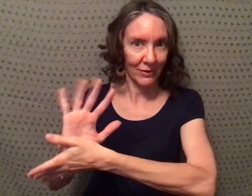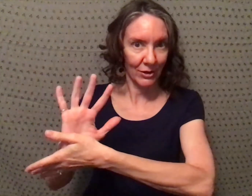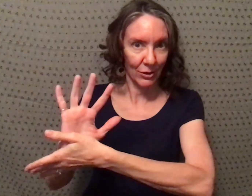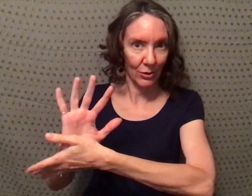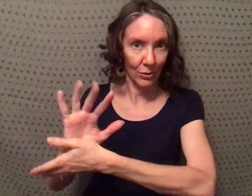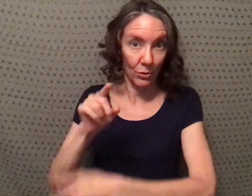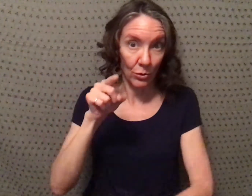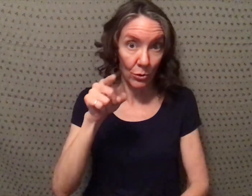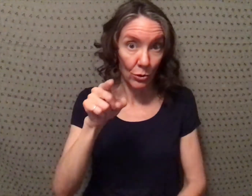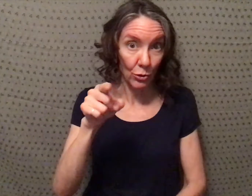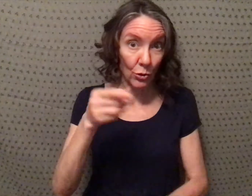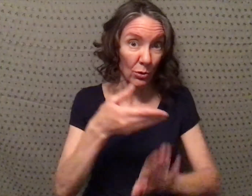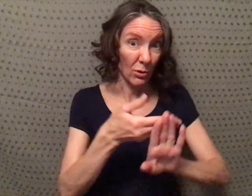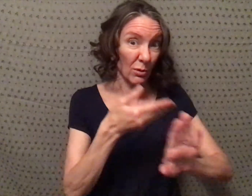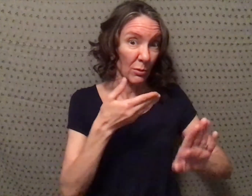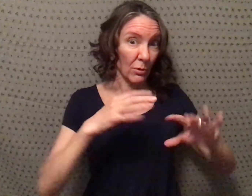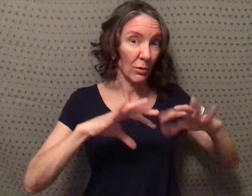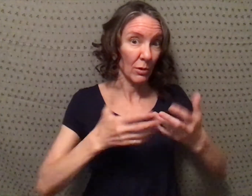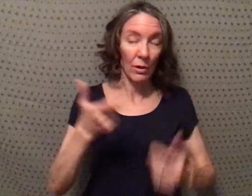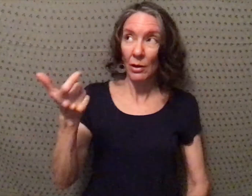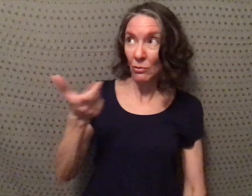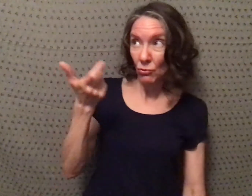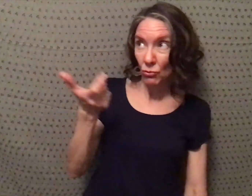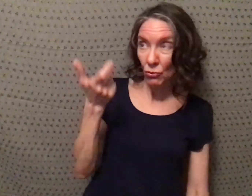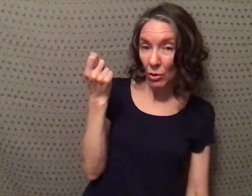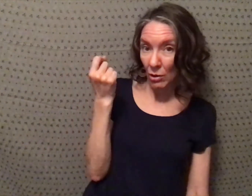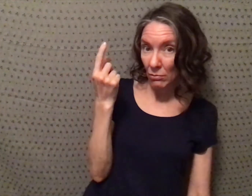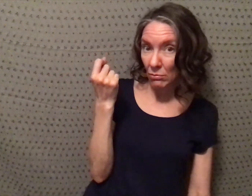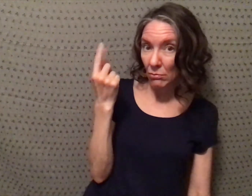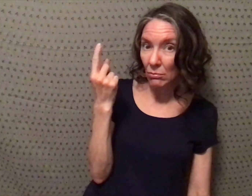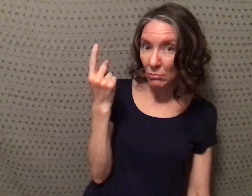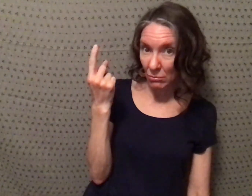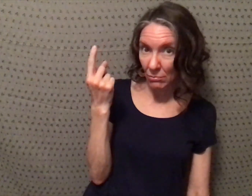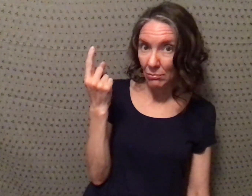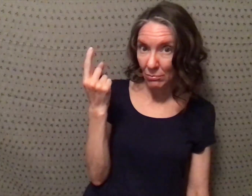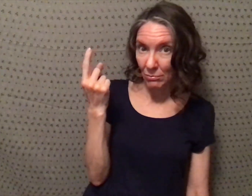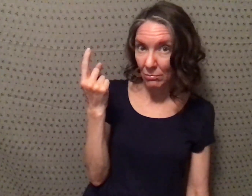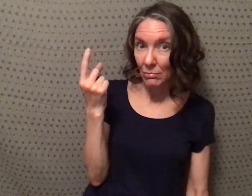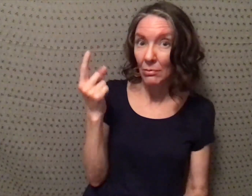in video form; and before coming to class you should watch them